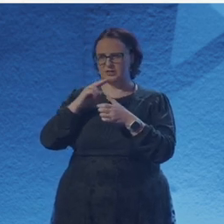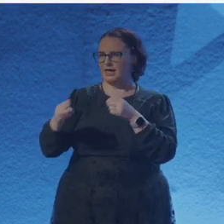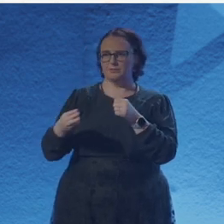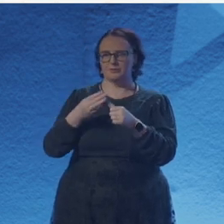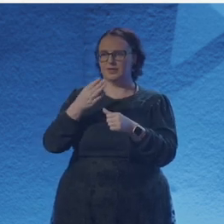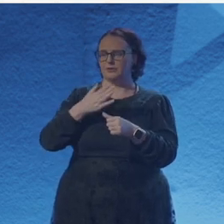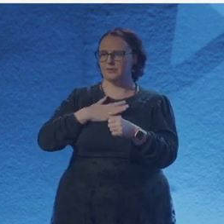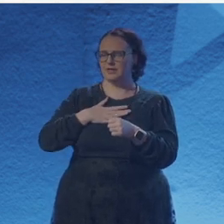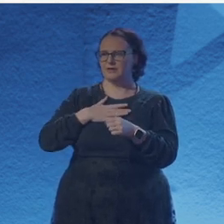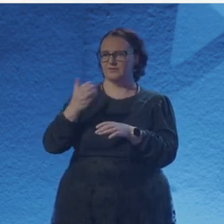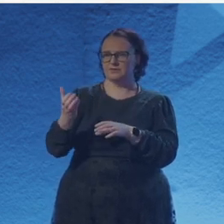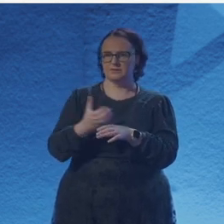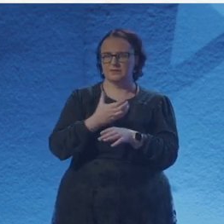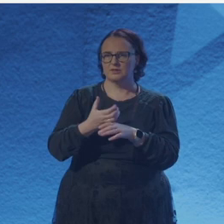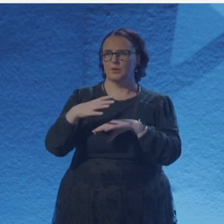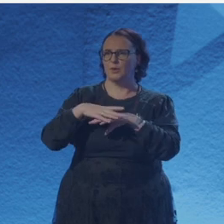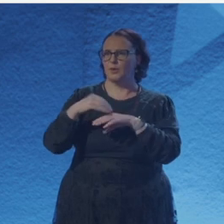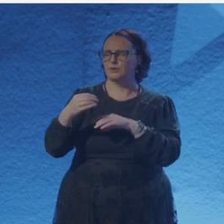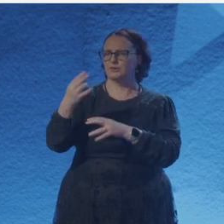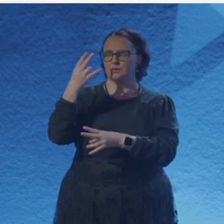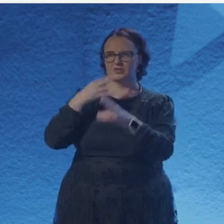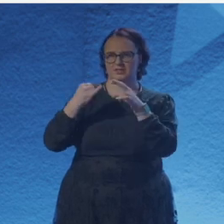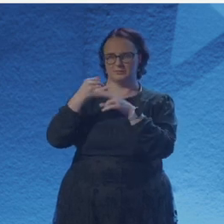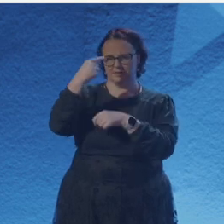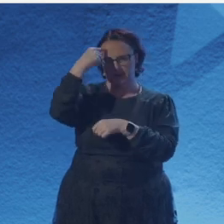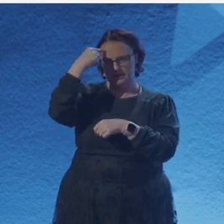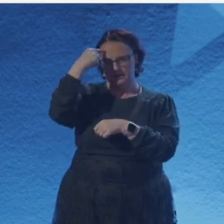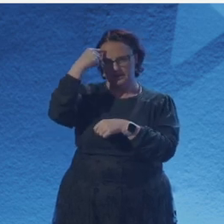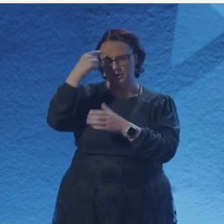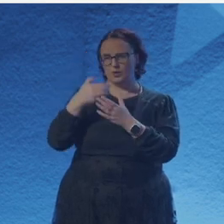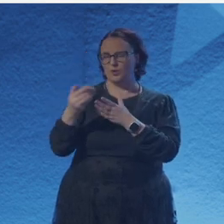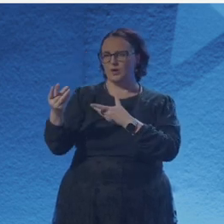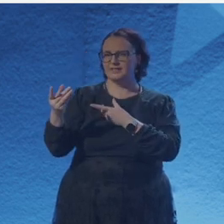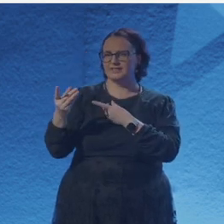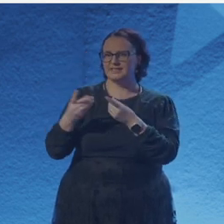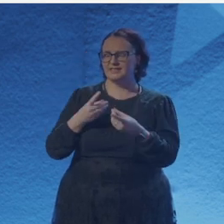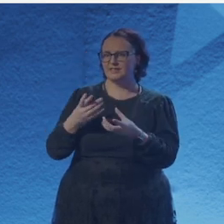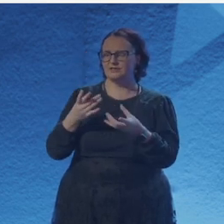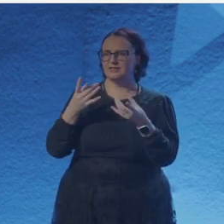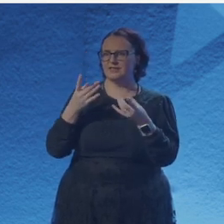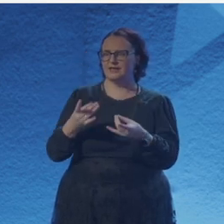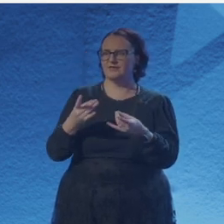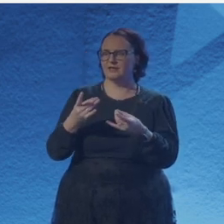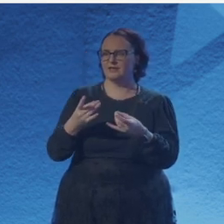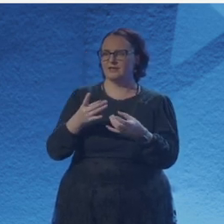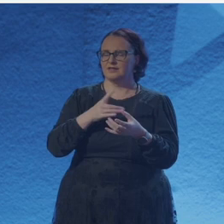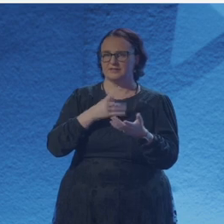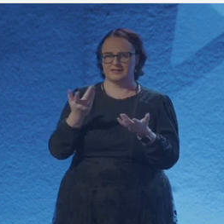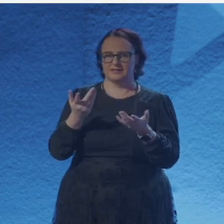My first poem is Biomechanics of a Beating Heart. All the lessons of helping heart patients